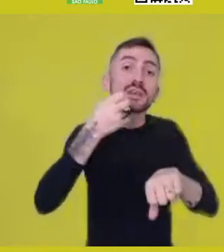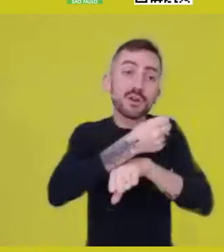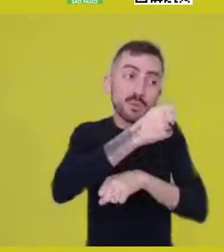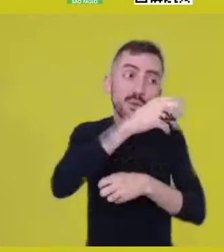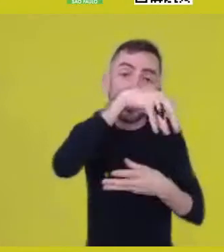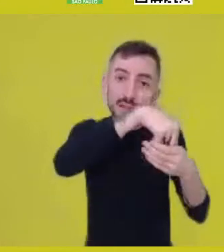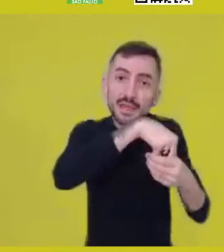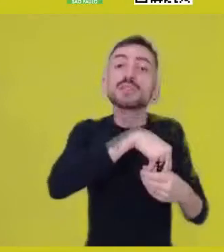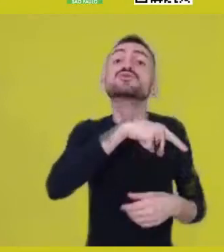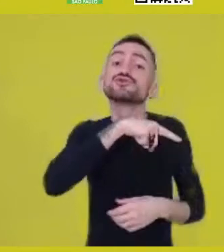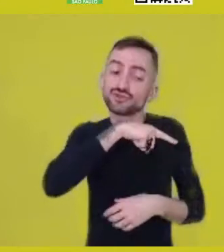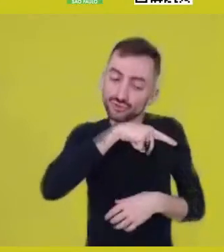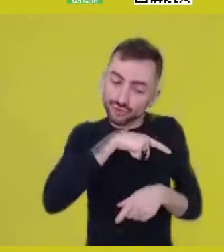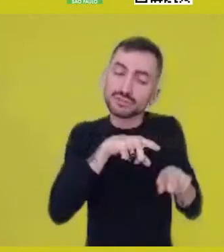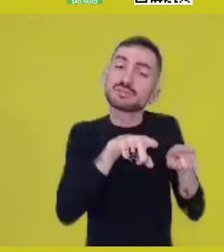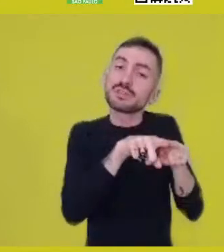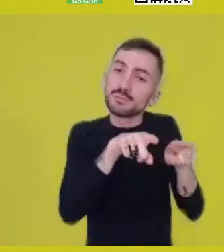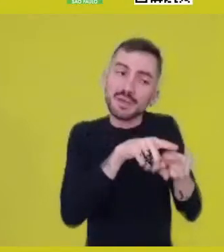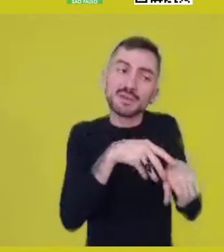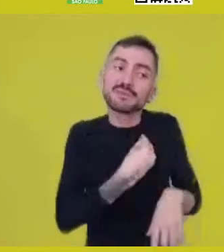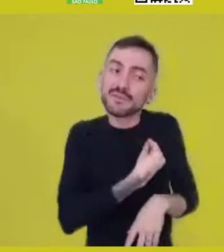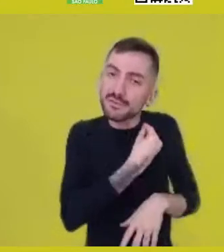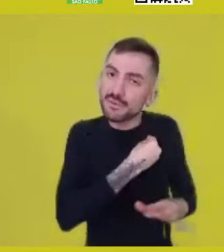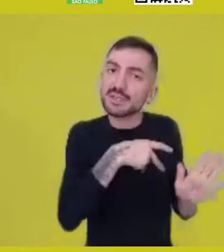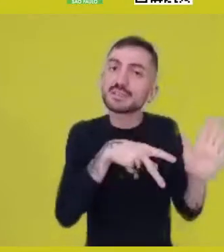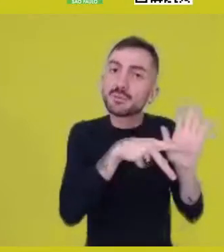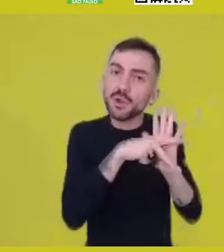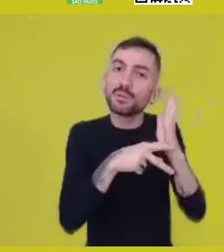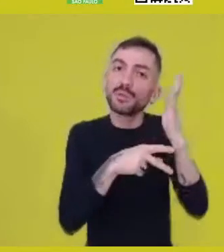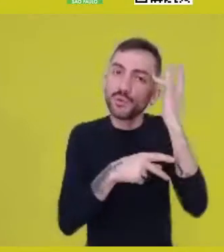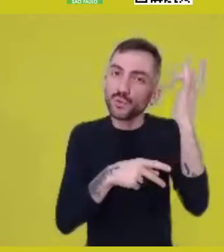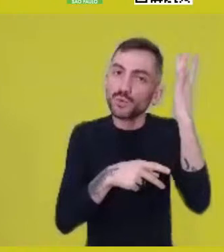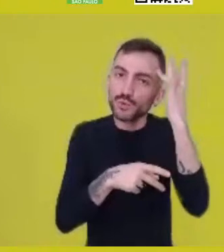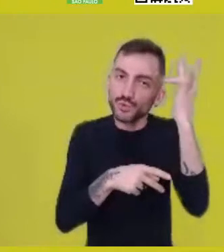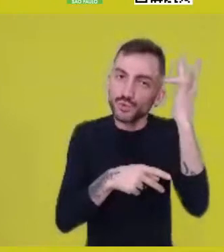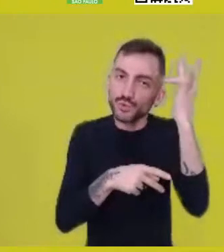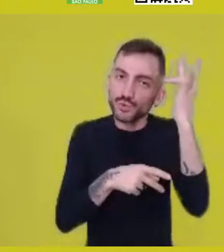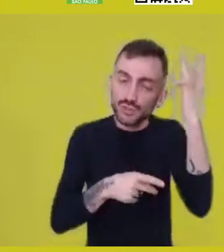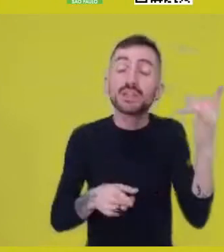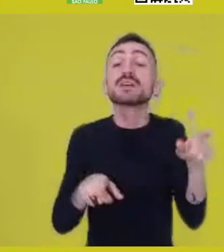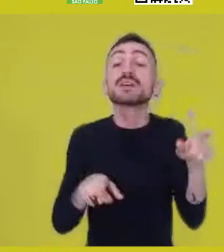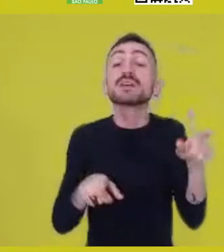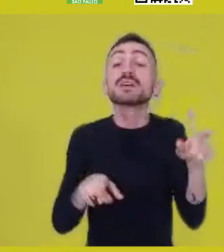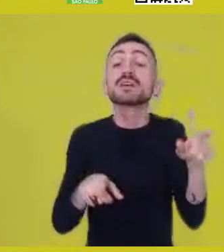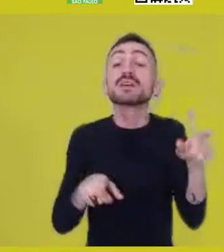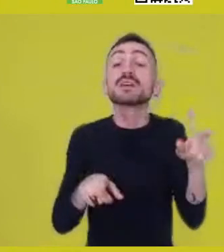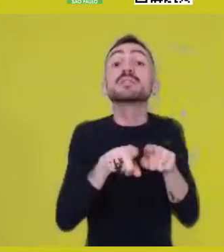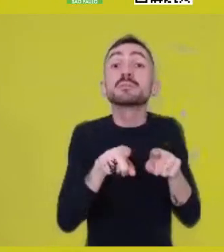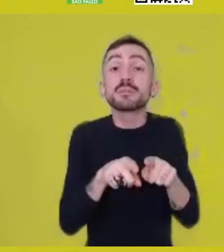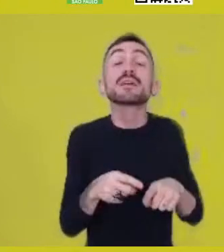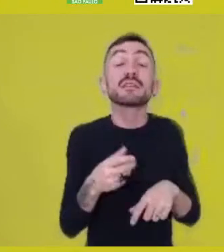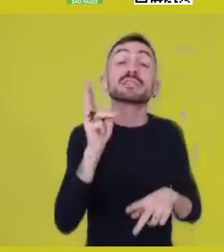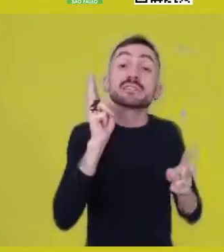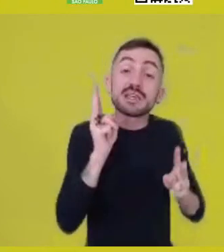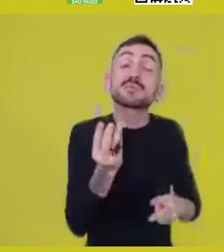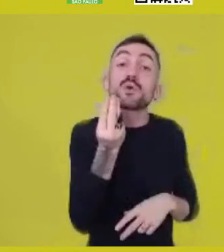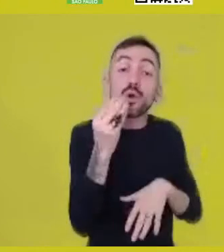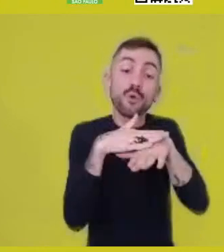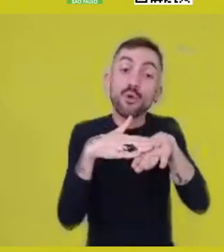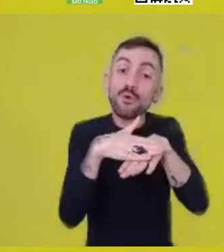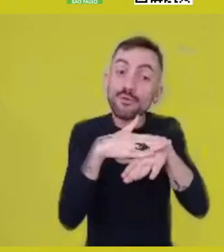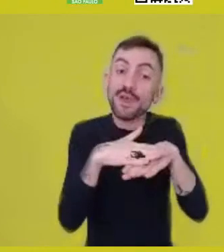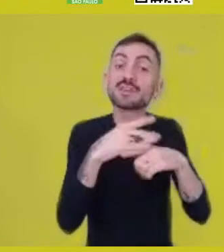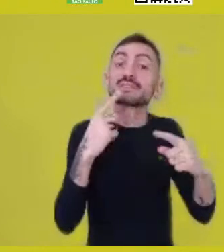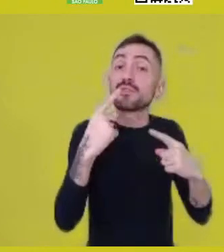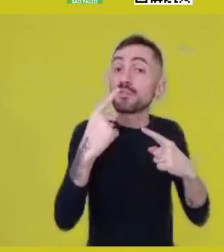in the enunciation form itself of words, frequencies, etc.